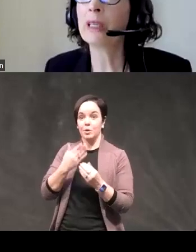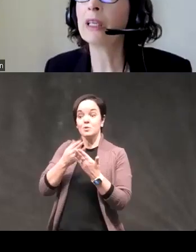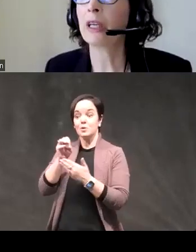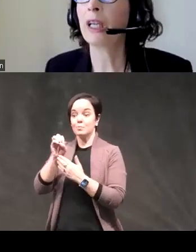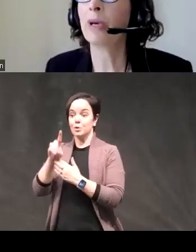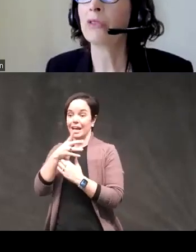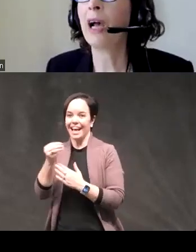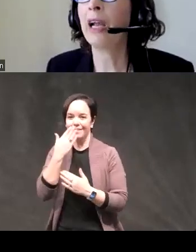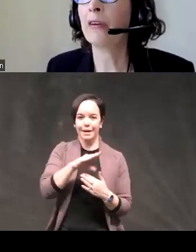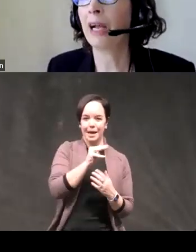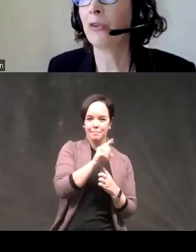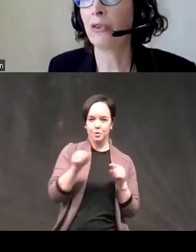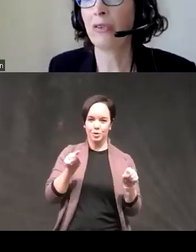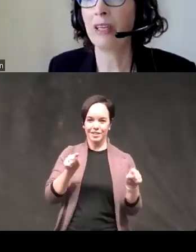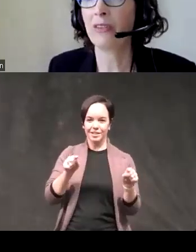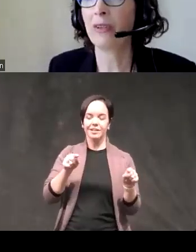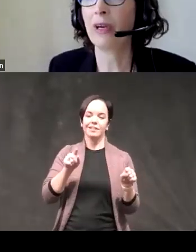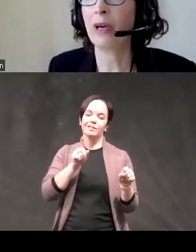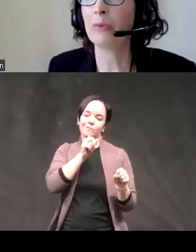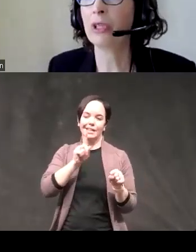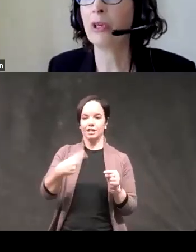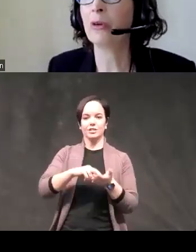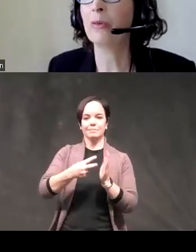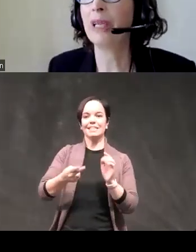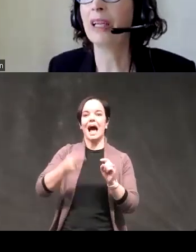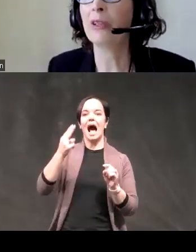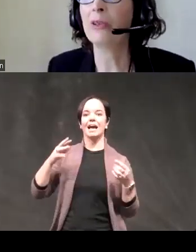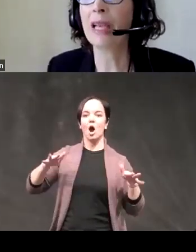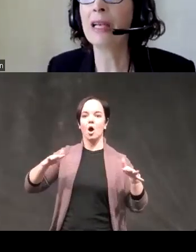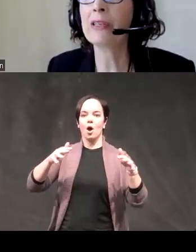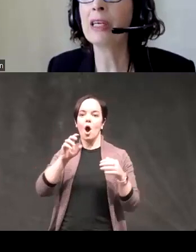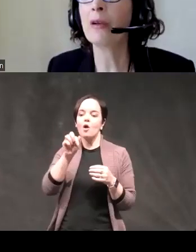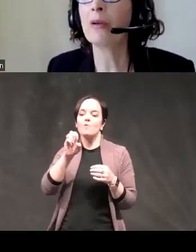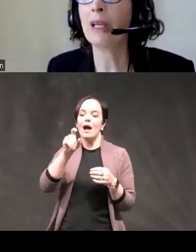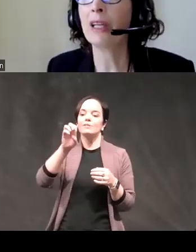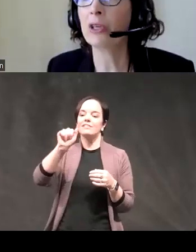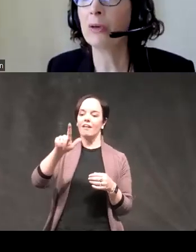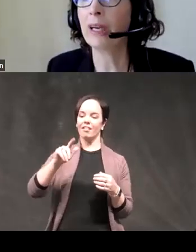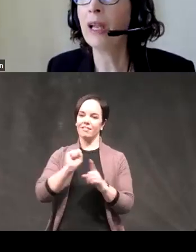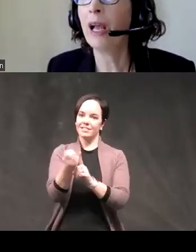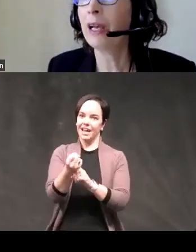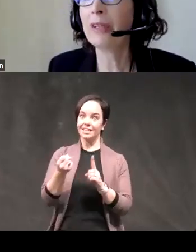really talking about is high arousal States so being enthusiastic being jittery I don't